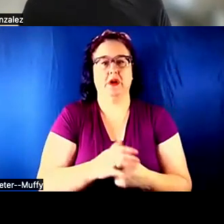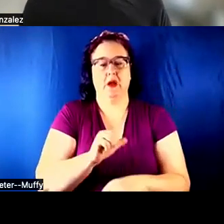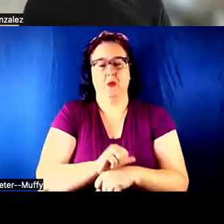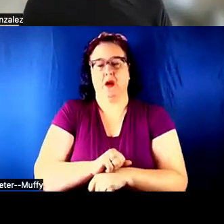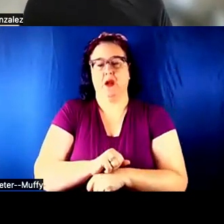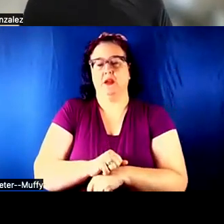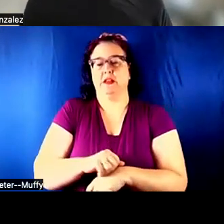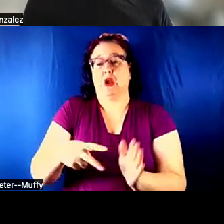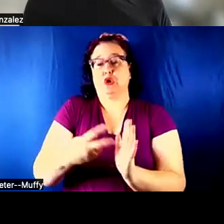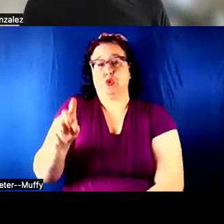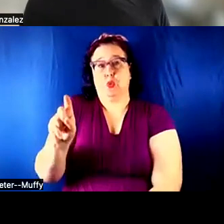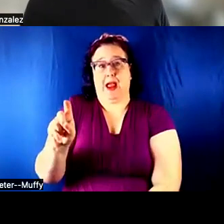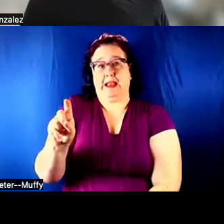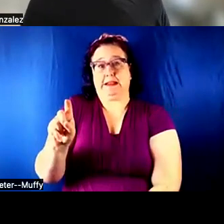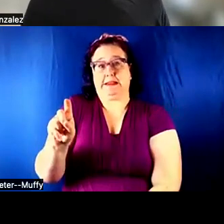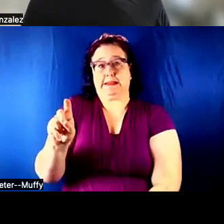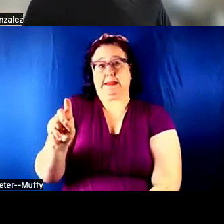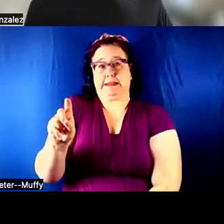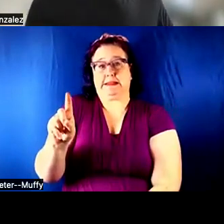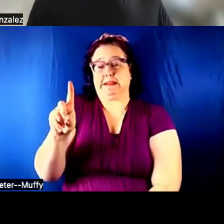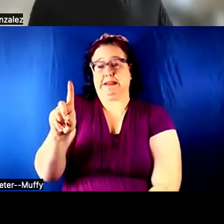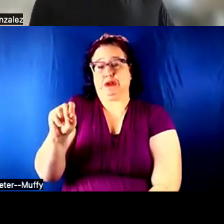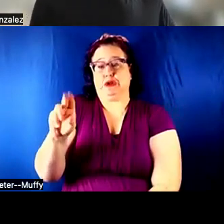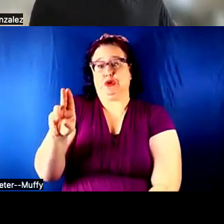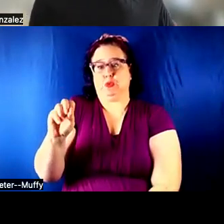I AMATEURS THAT IN -- I'M INTERESTED IN INNOVATION AND MAKING THINGS ACCESSIBLE.